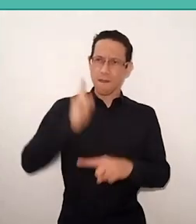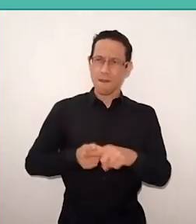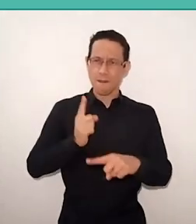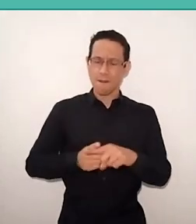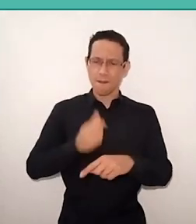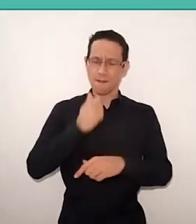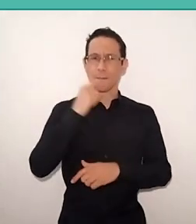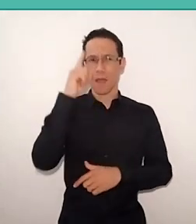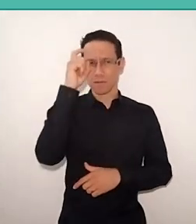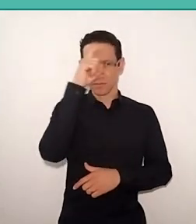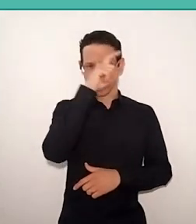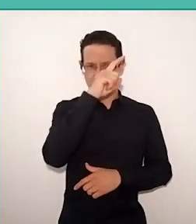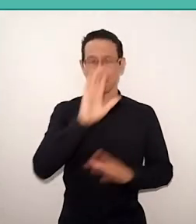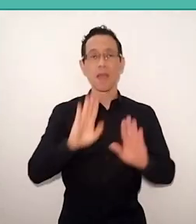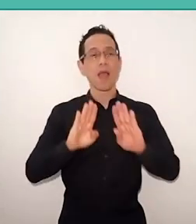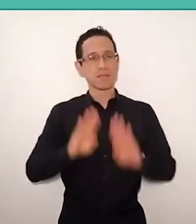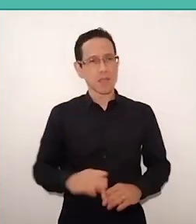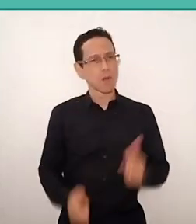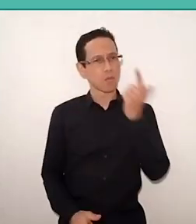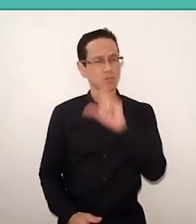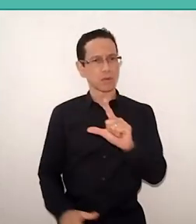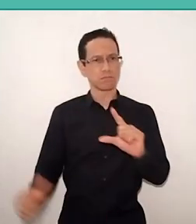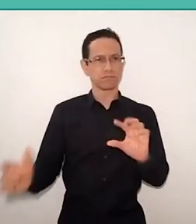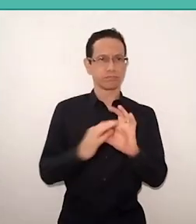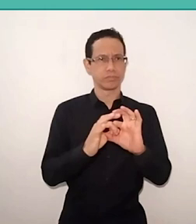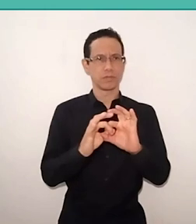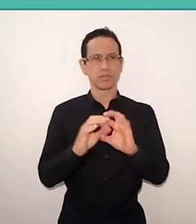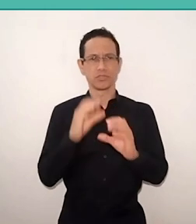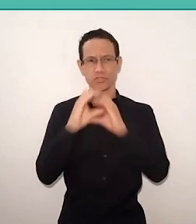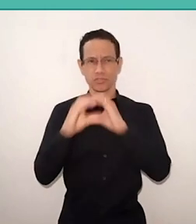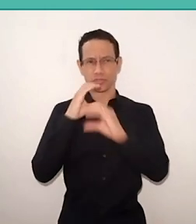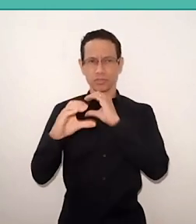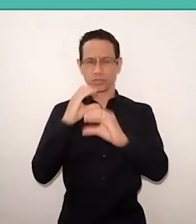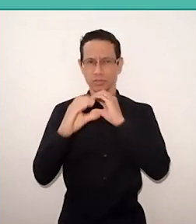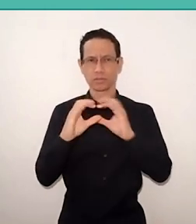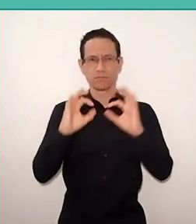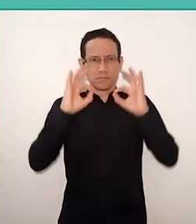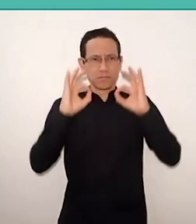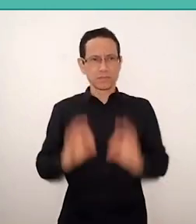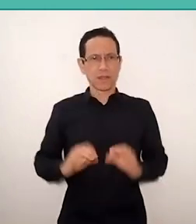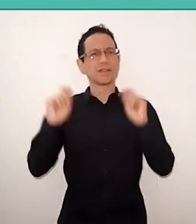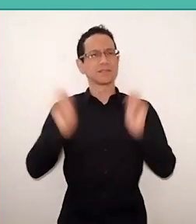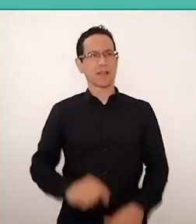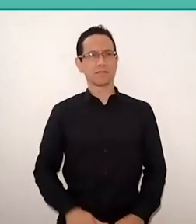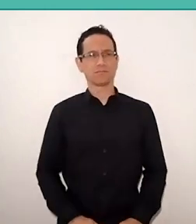but only then is possible restore dialogue and civilization, otherwise it is barbarism.